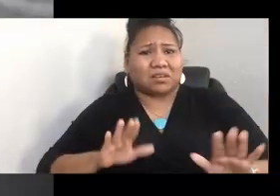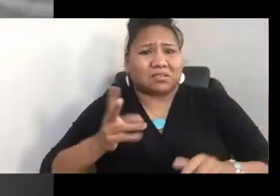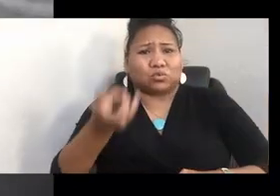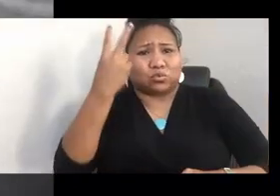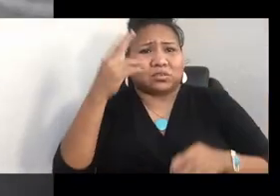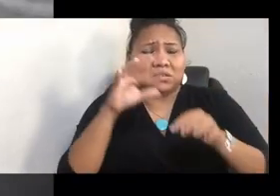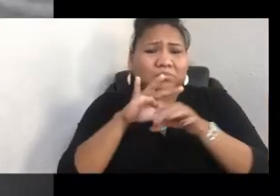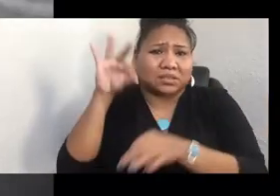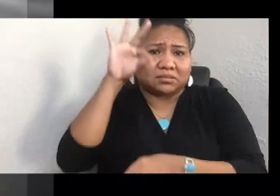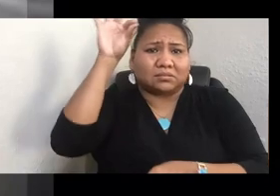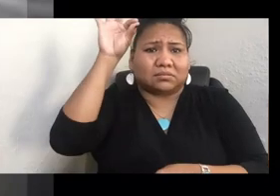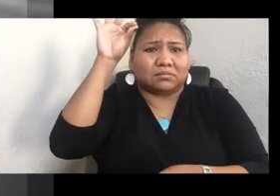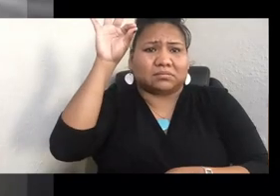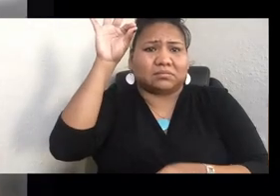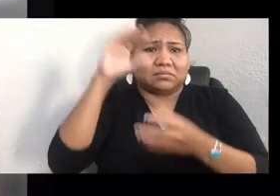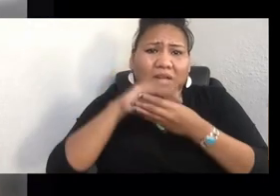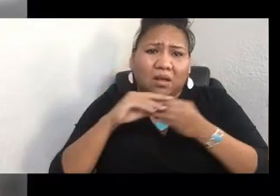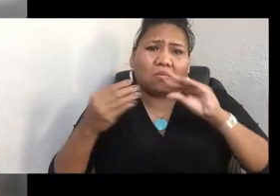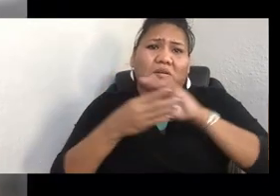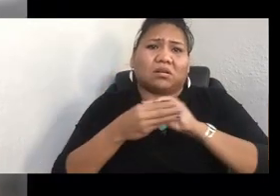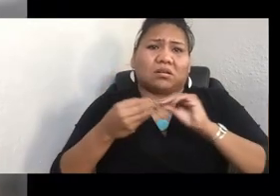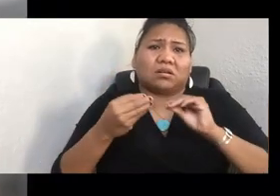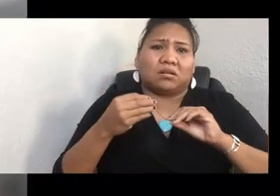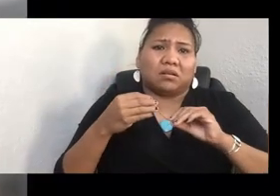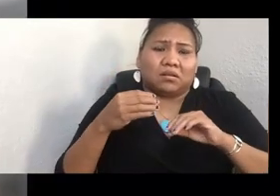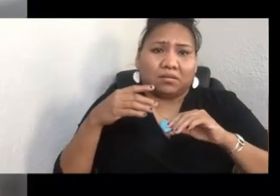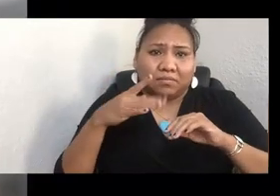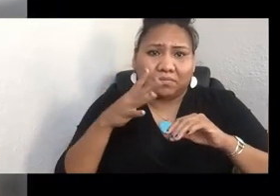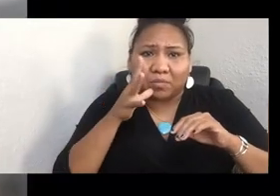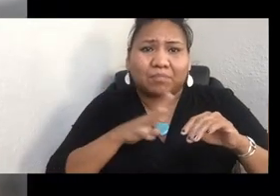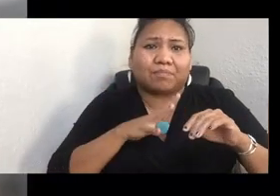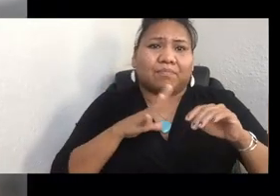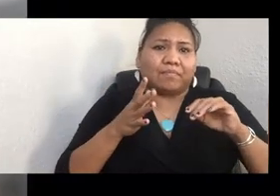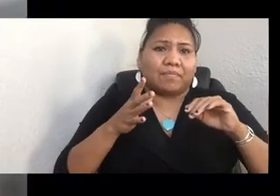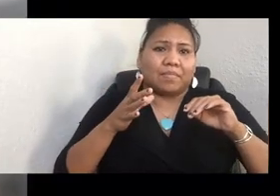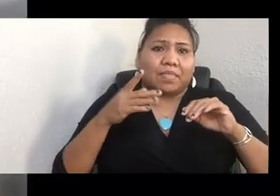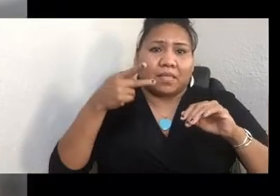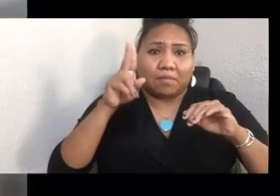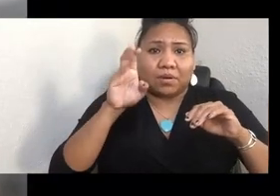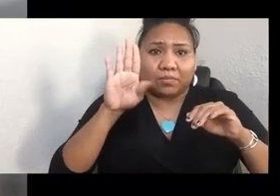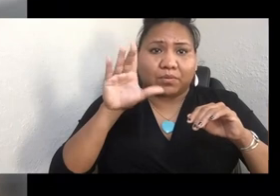Some of our Pueblo women, like our sister Juanita Toledo from the Pueblo of Jemez, is forced to reckon with questions of whether or not